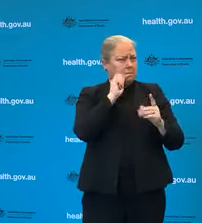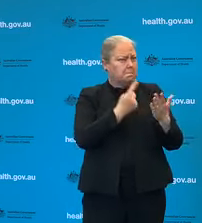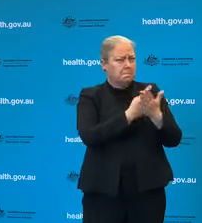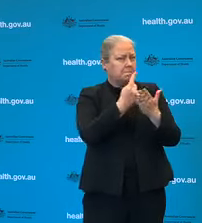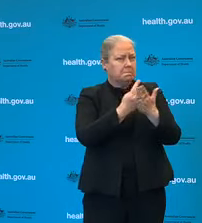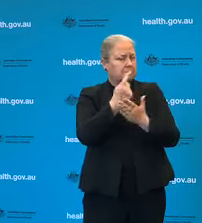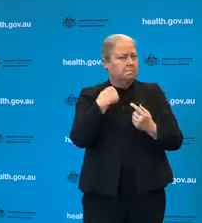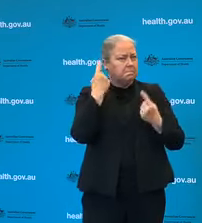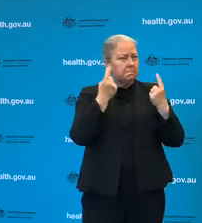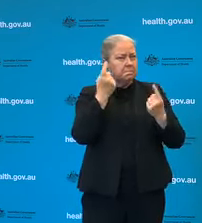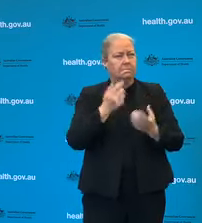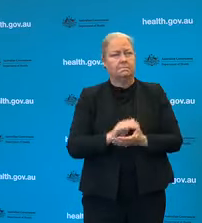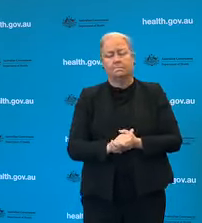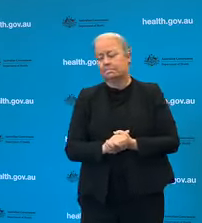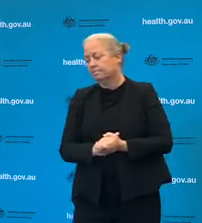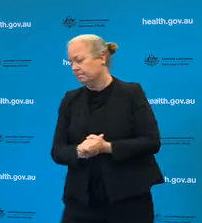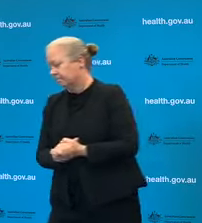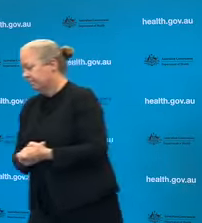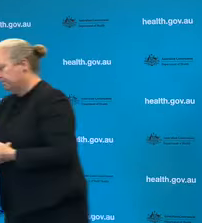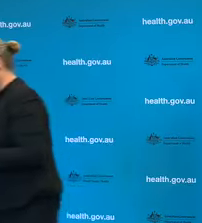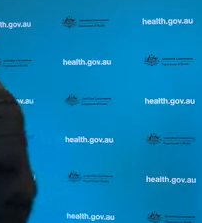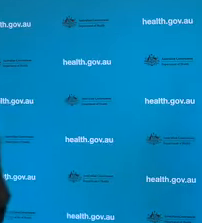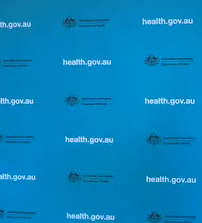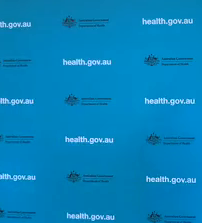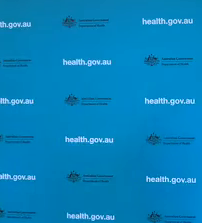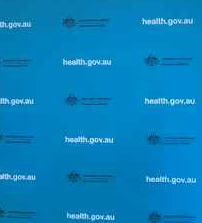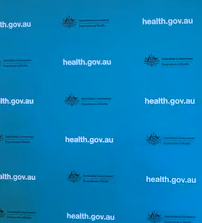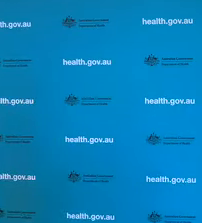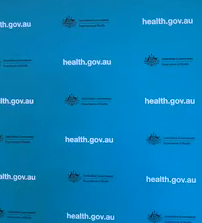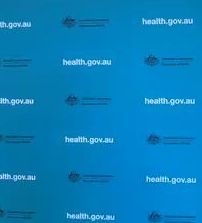I'm not aware of a parliamentarian being tested obviously that's a